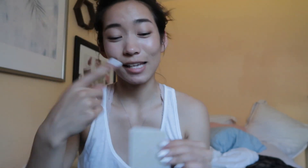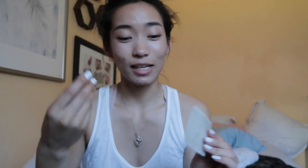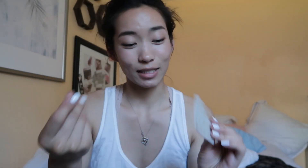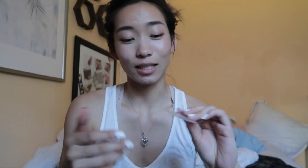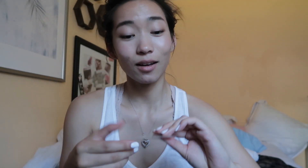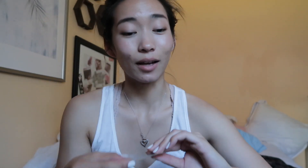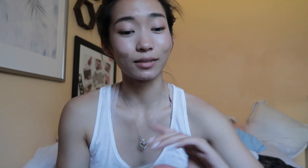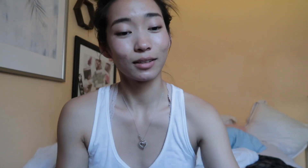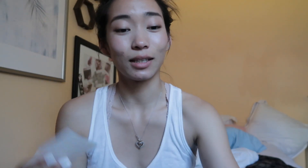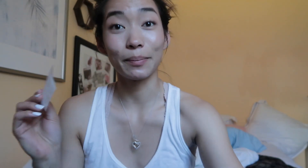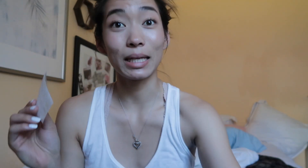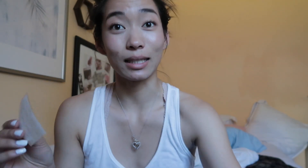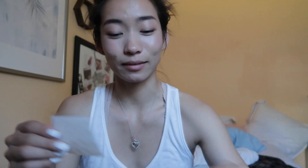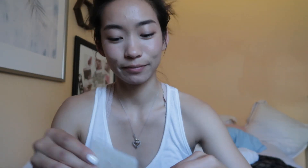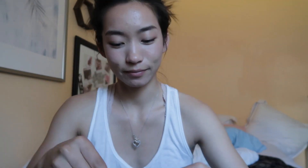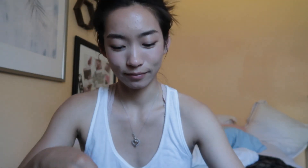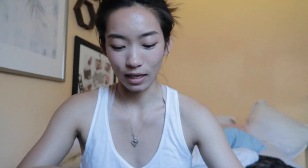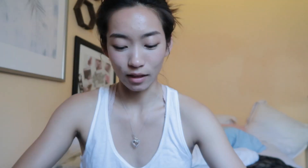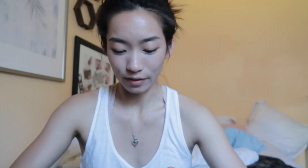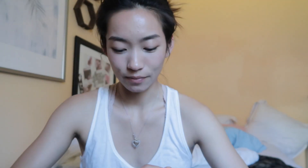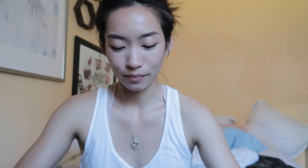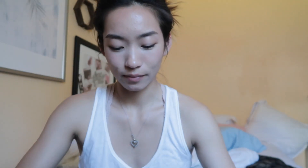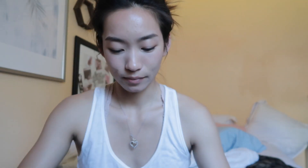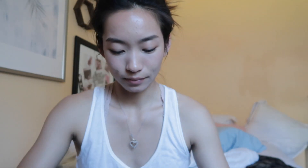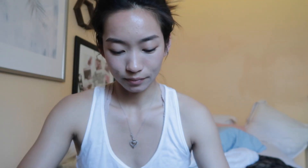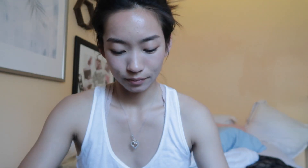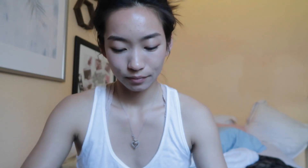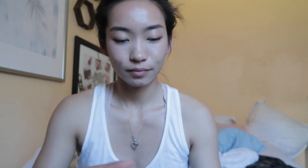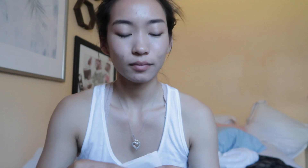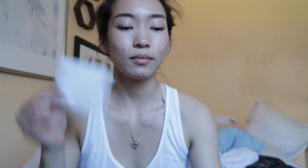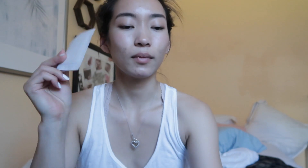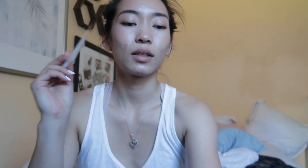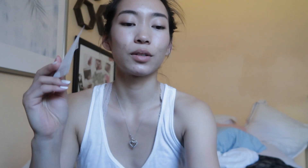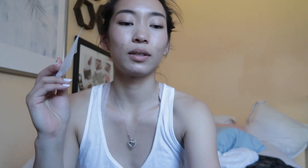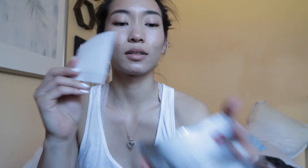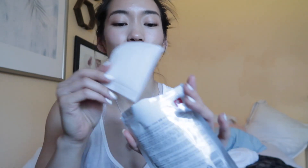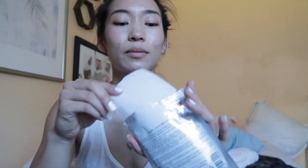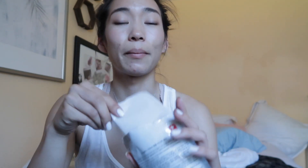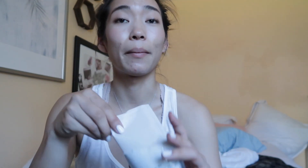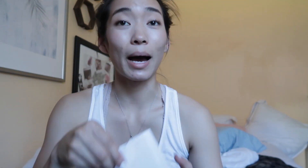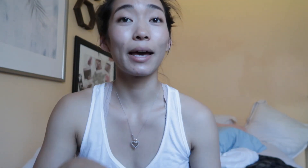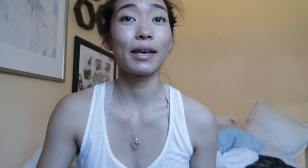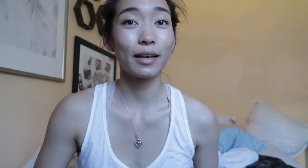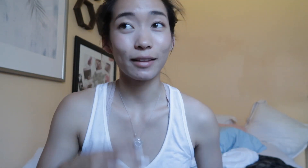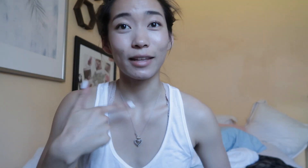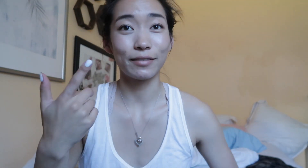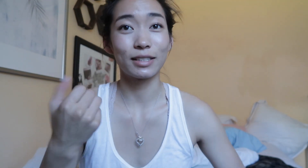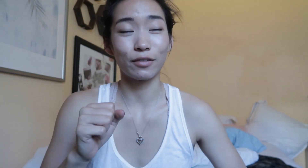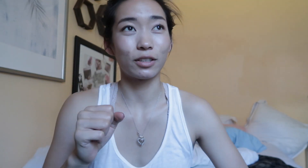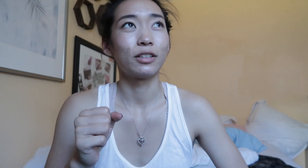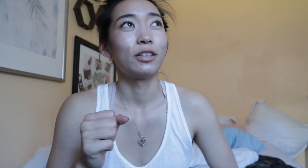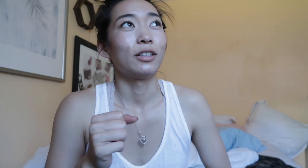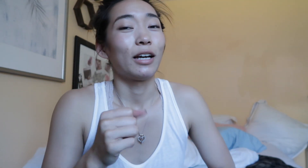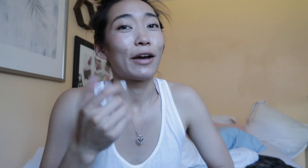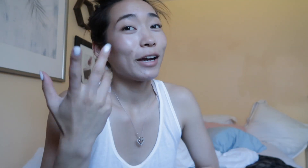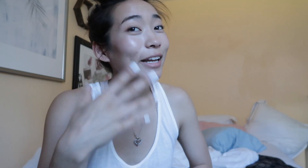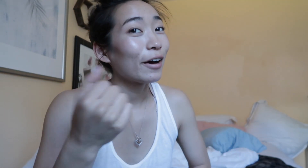day it's like gone. Amazing. I love it. So these are my life savers. I ran out